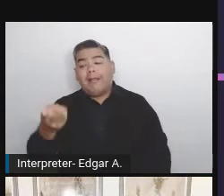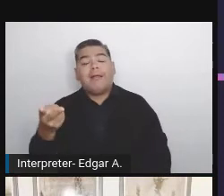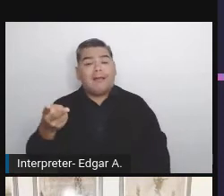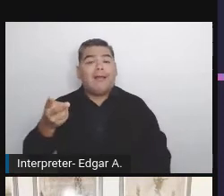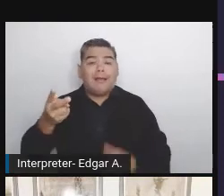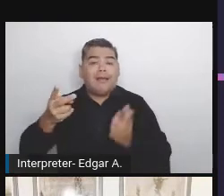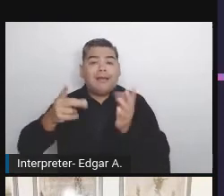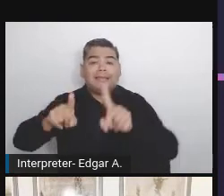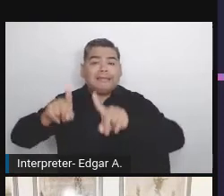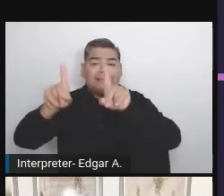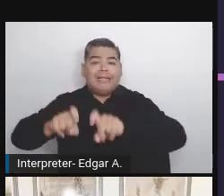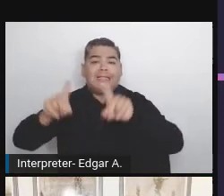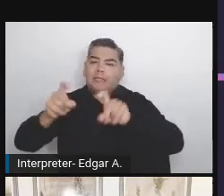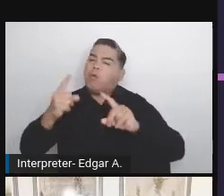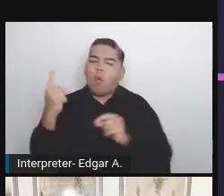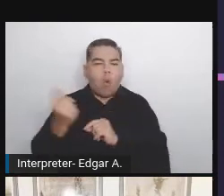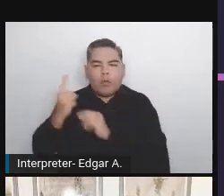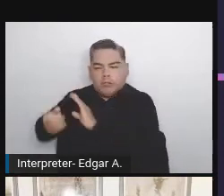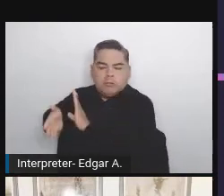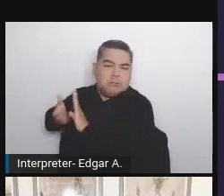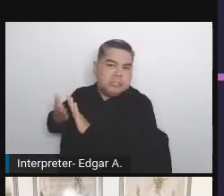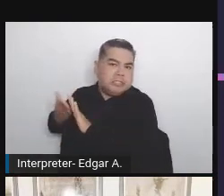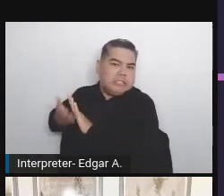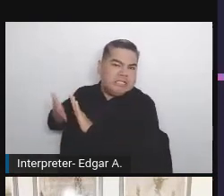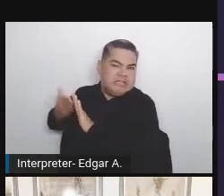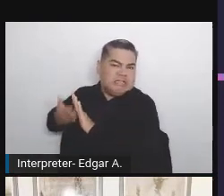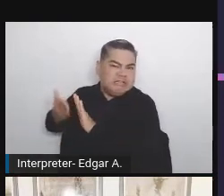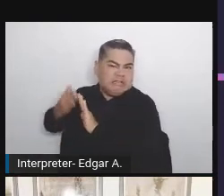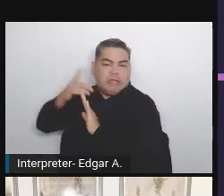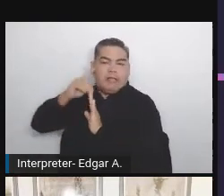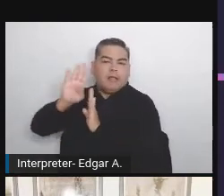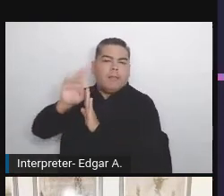Every time we will push our change, the tests will run.